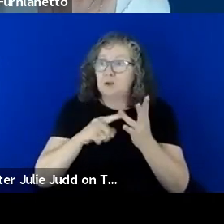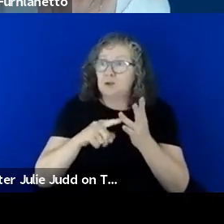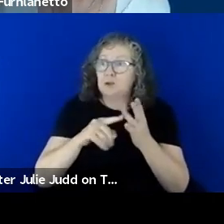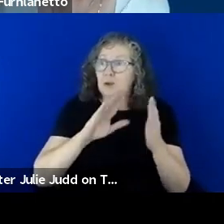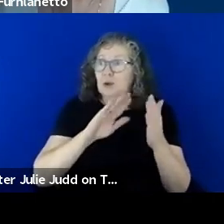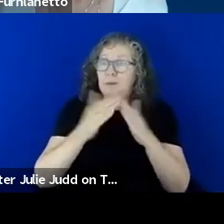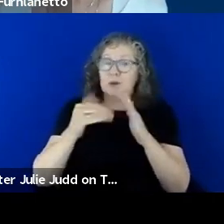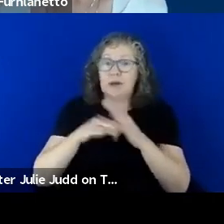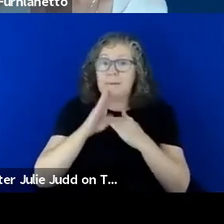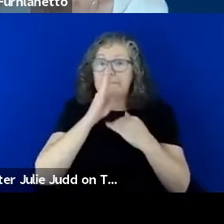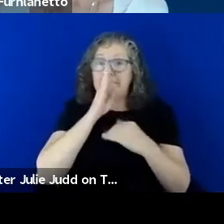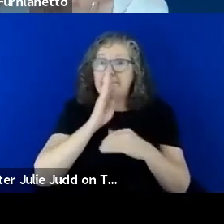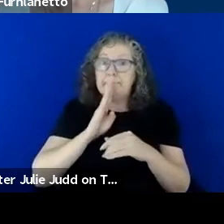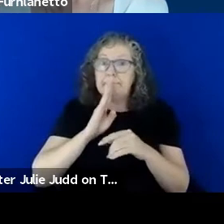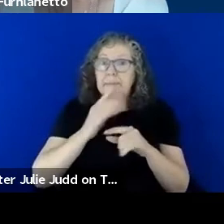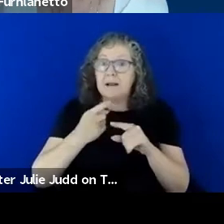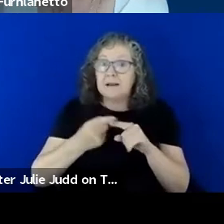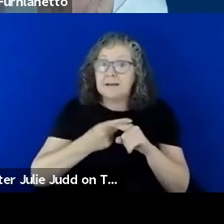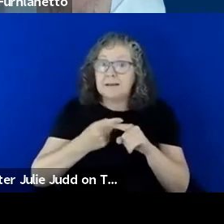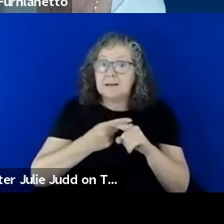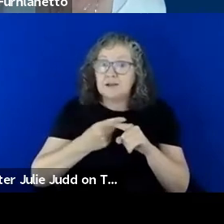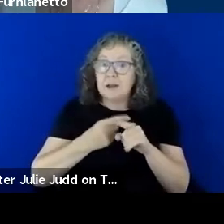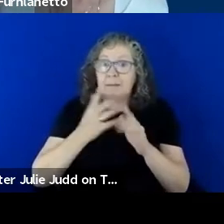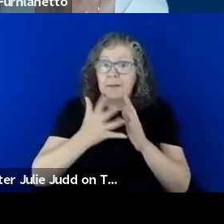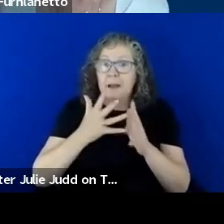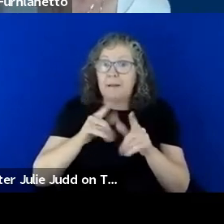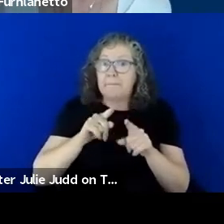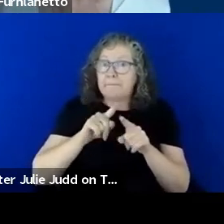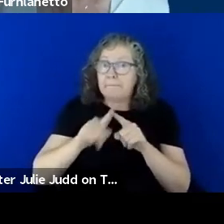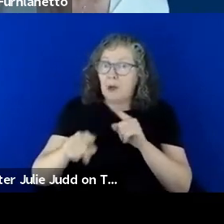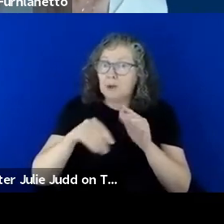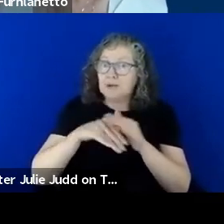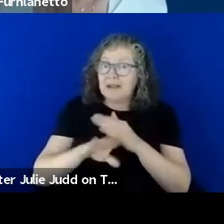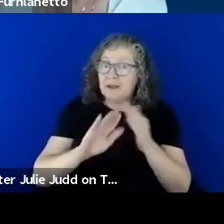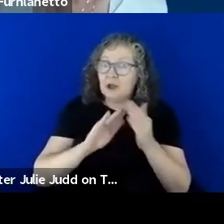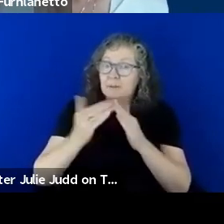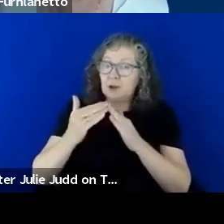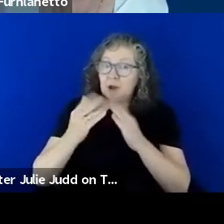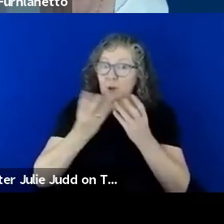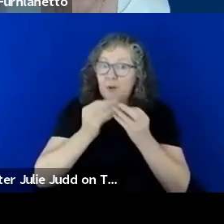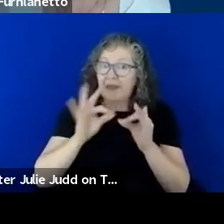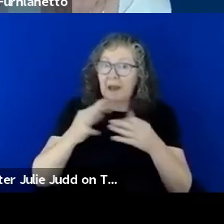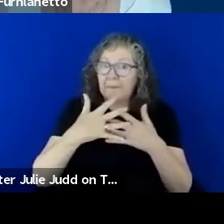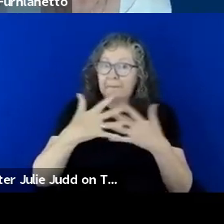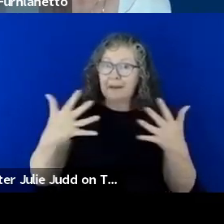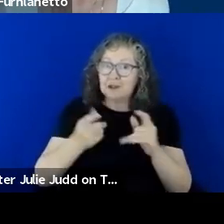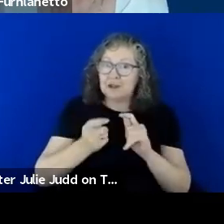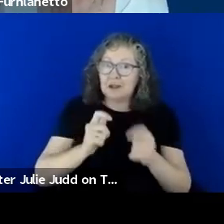then most in our community without much adjustment will be able to, you know supported by the other